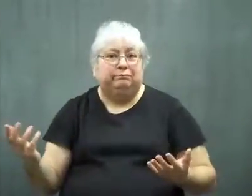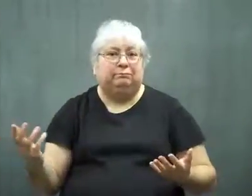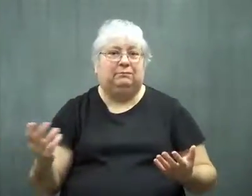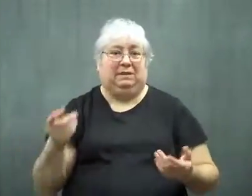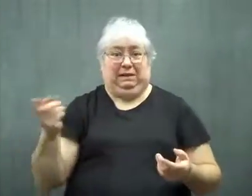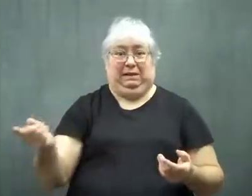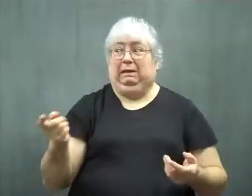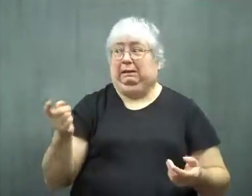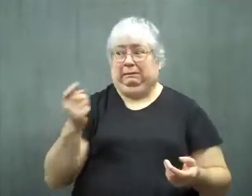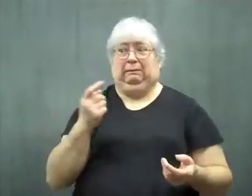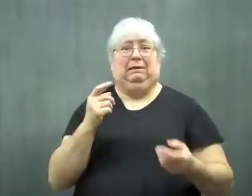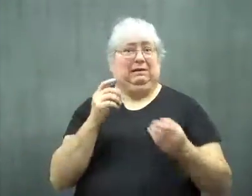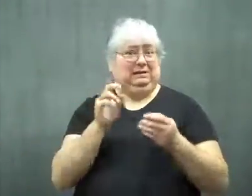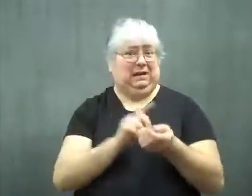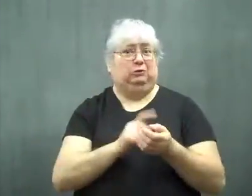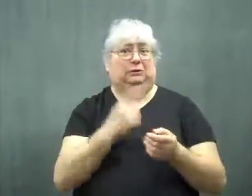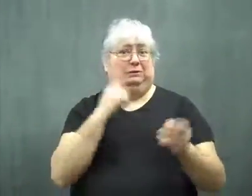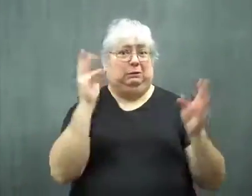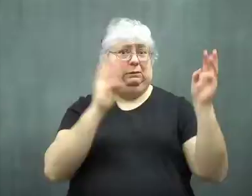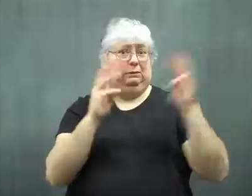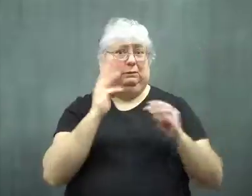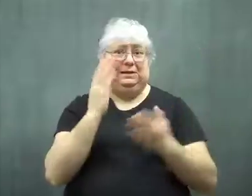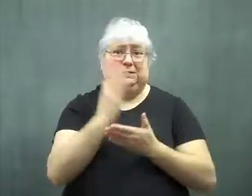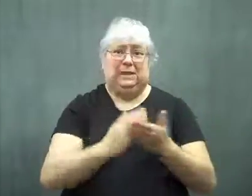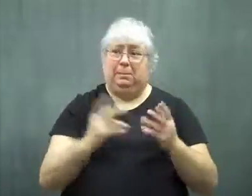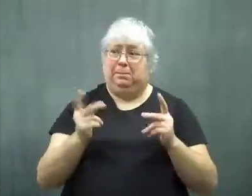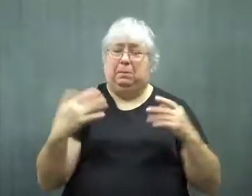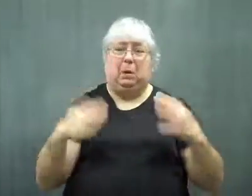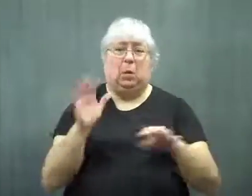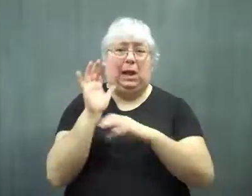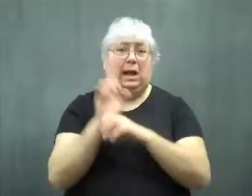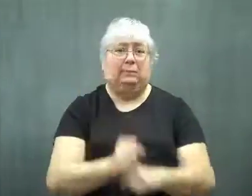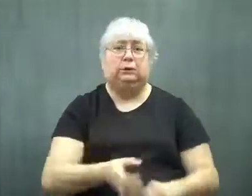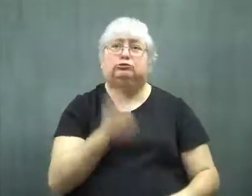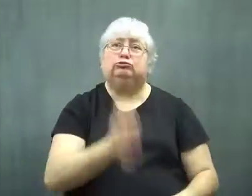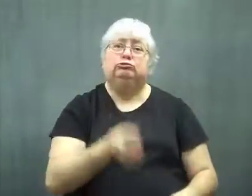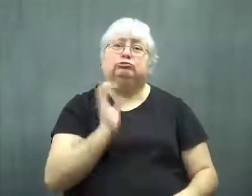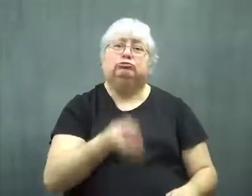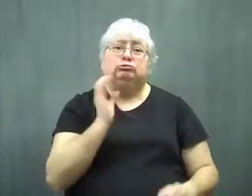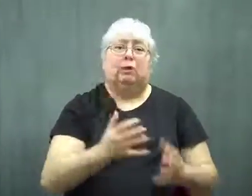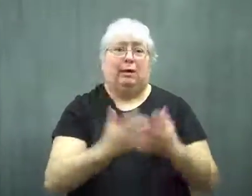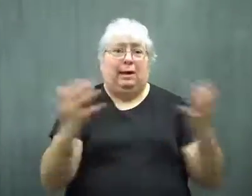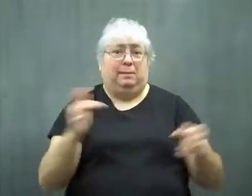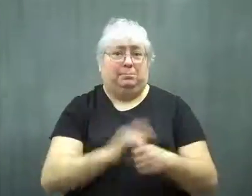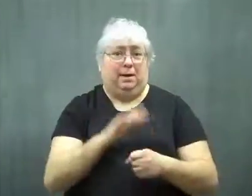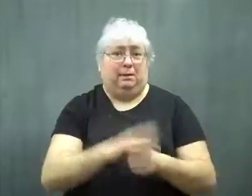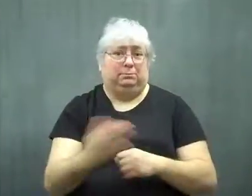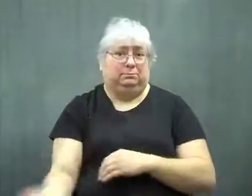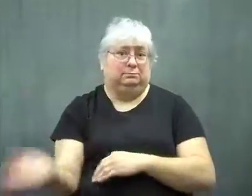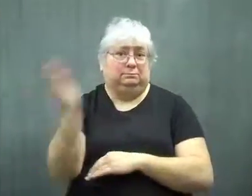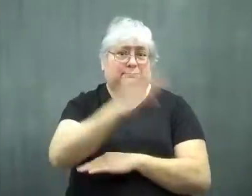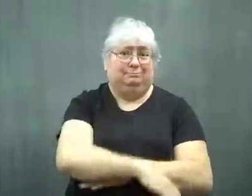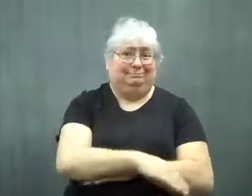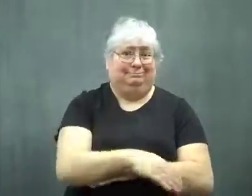Dr Michels said it was a concern as some people drink a lot of soda pop in a day.